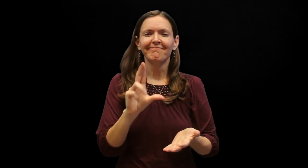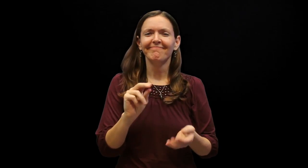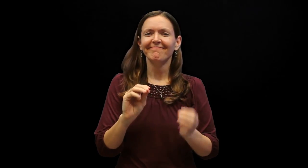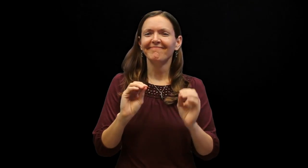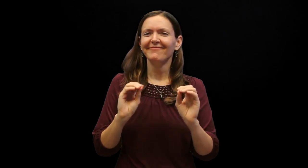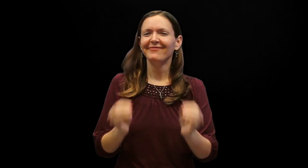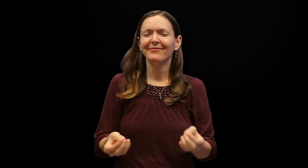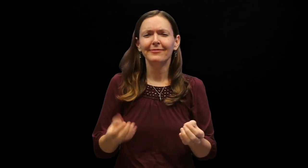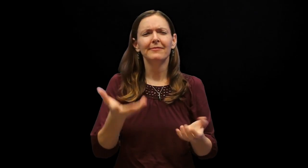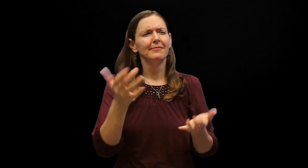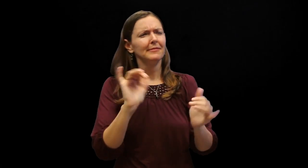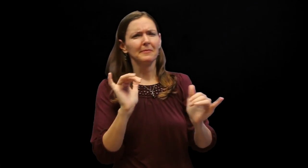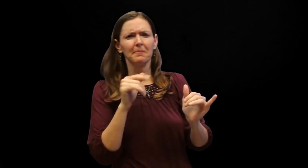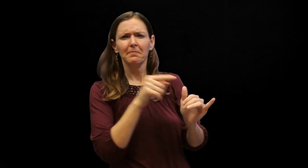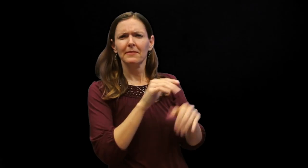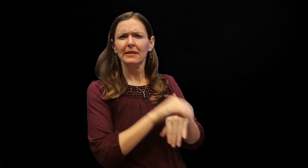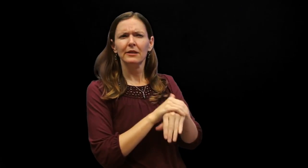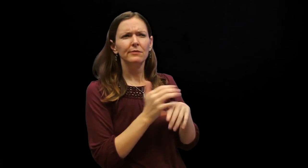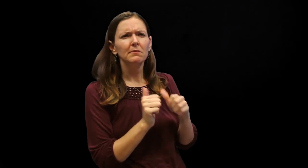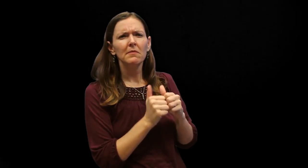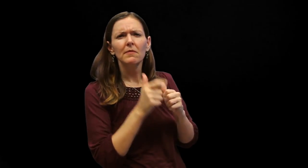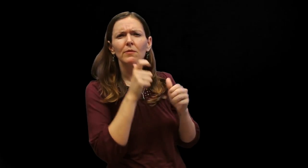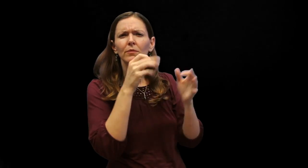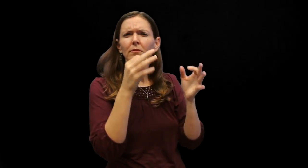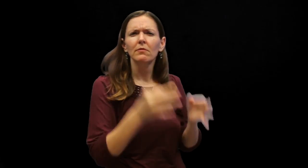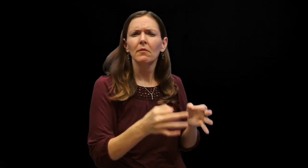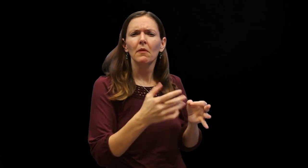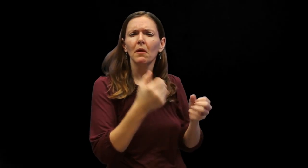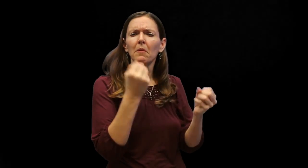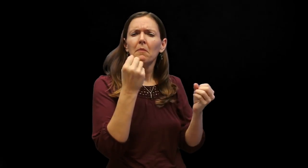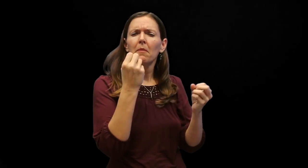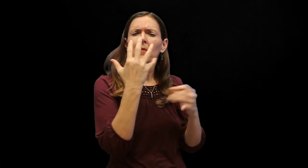Actually, there's none. The same applies to English. How do they decide what's academic and what's not?